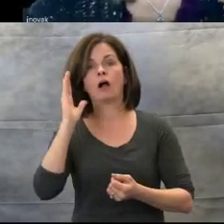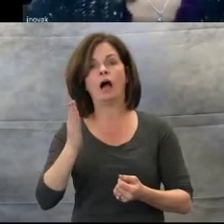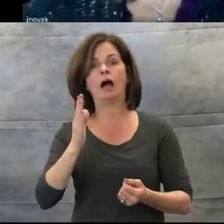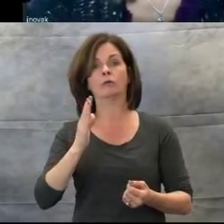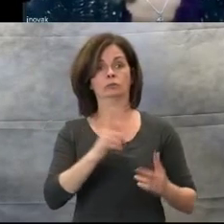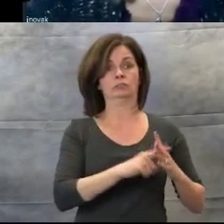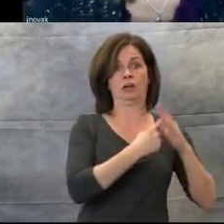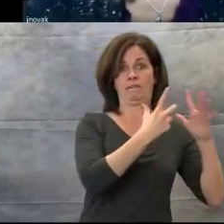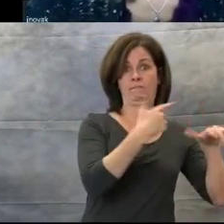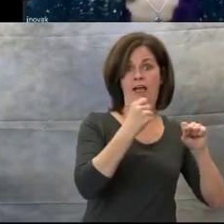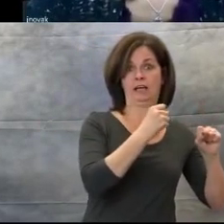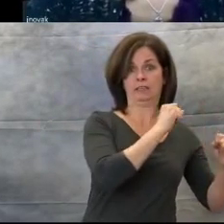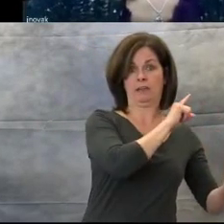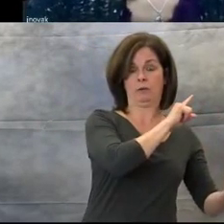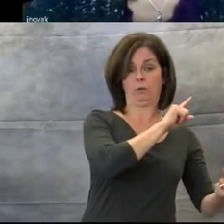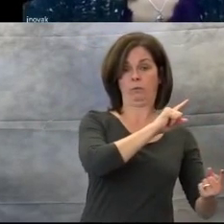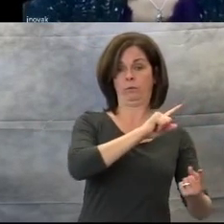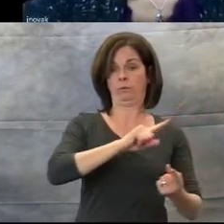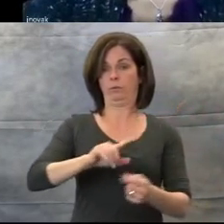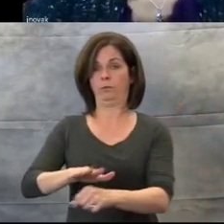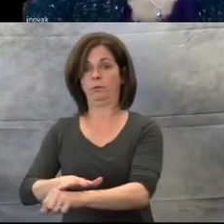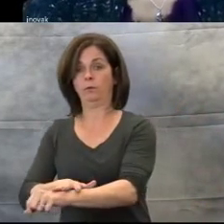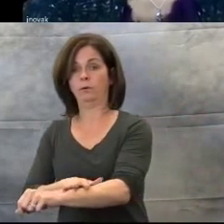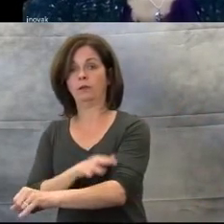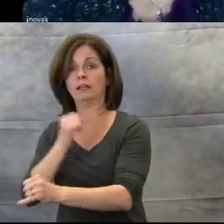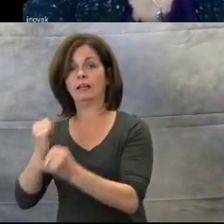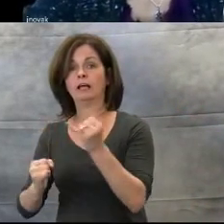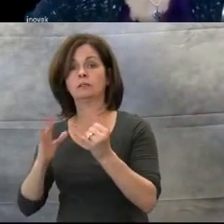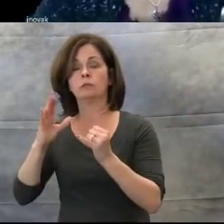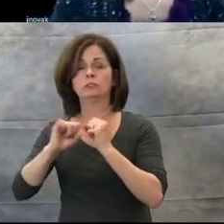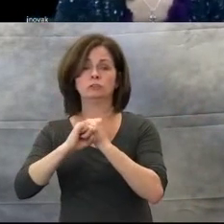"Gonna stretch, stretch, stretch my sillies out,